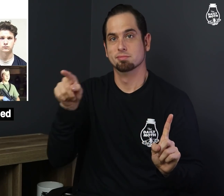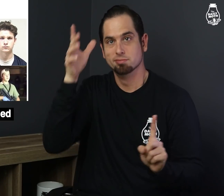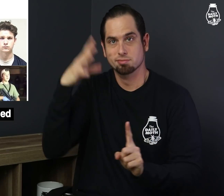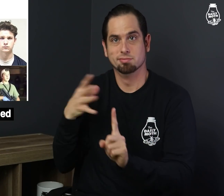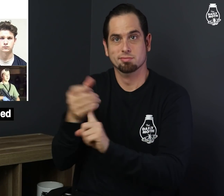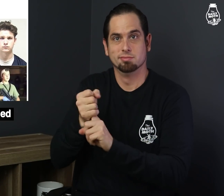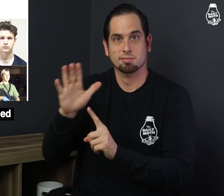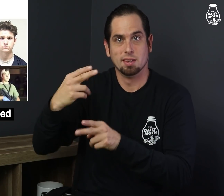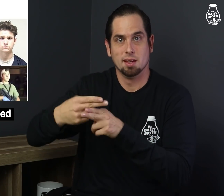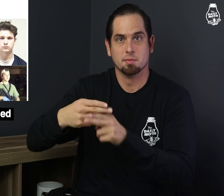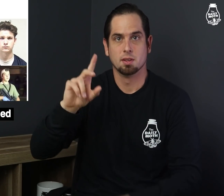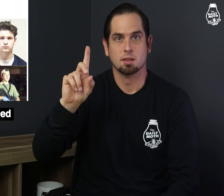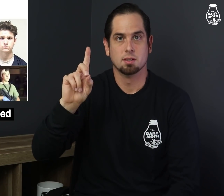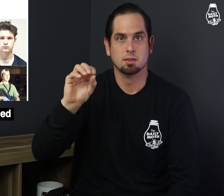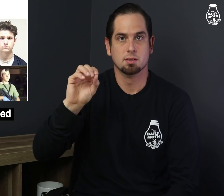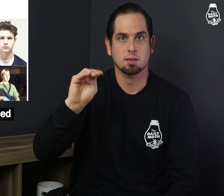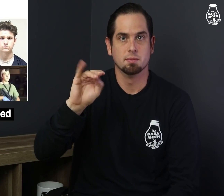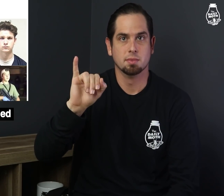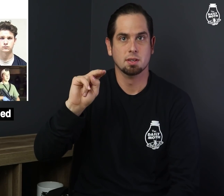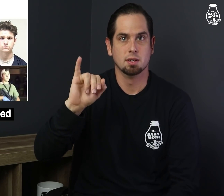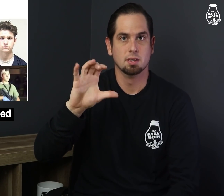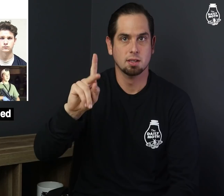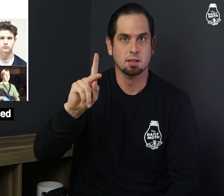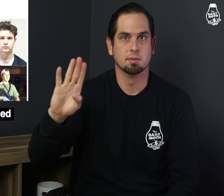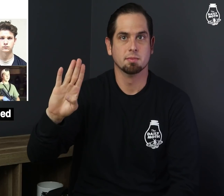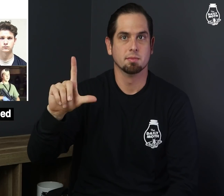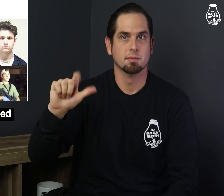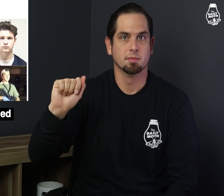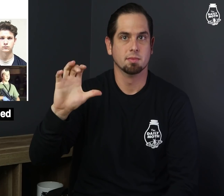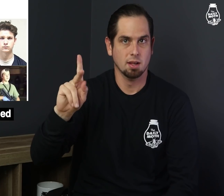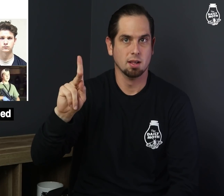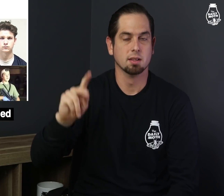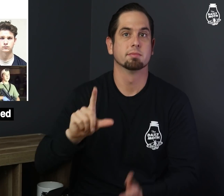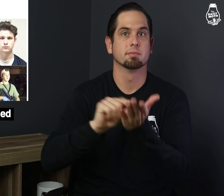His name is Dominick Black.